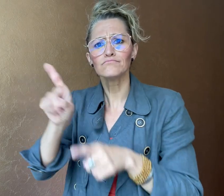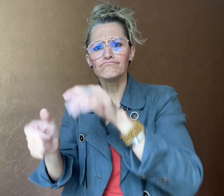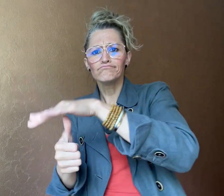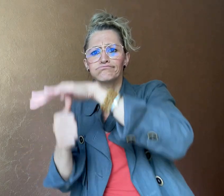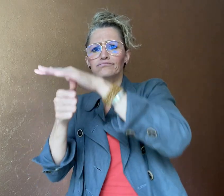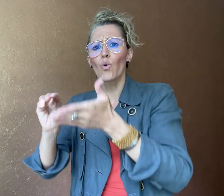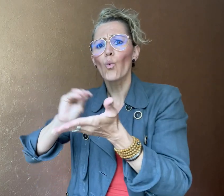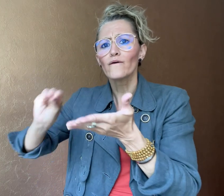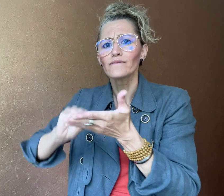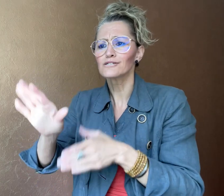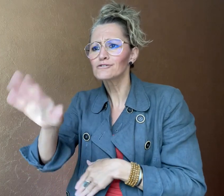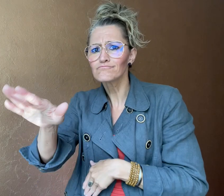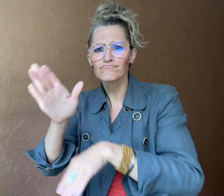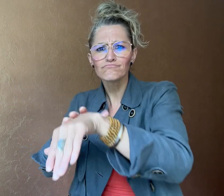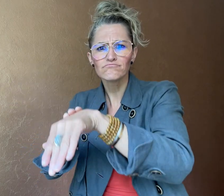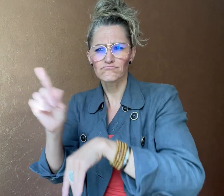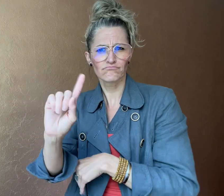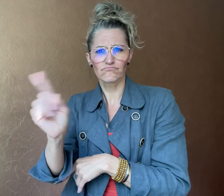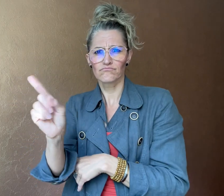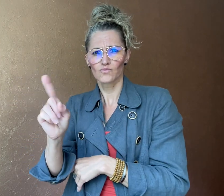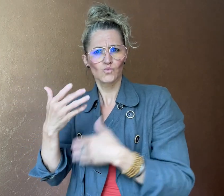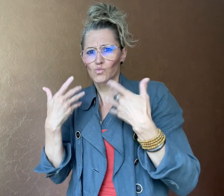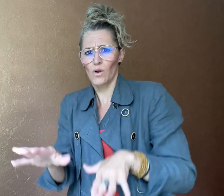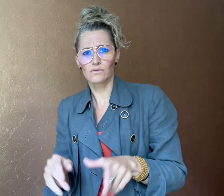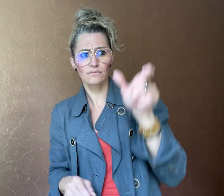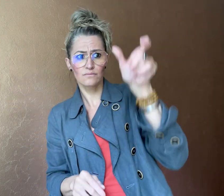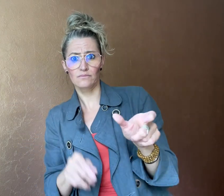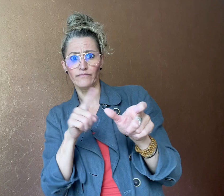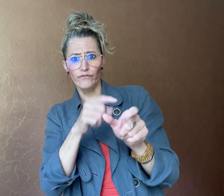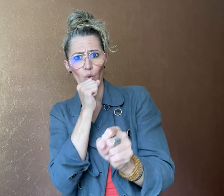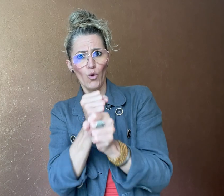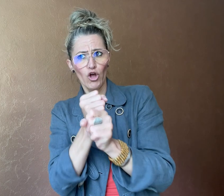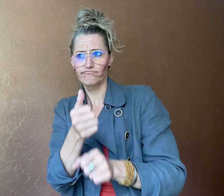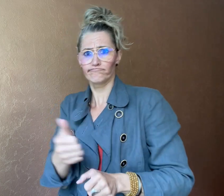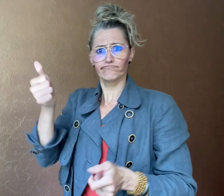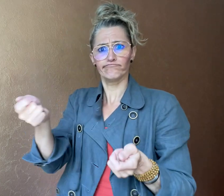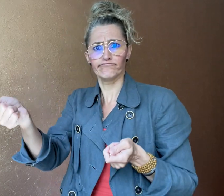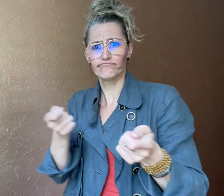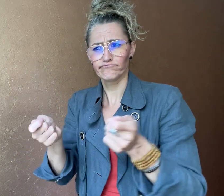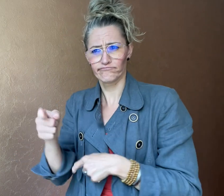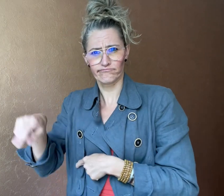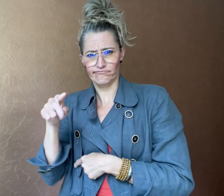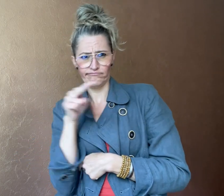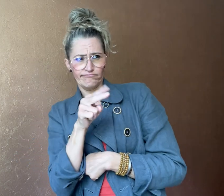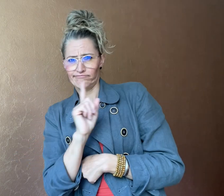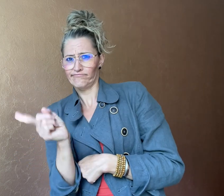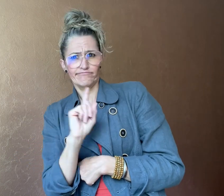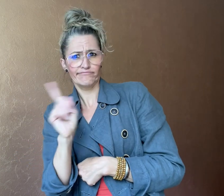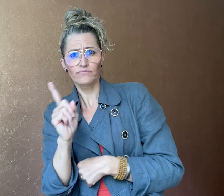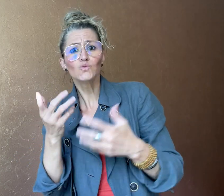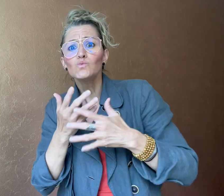went to the head office to protest against Kellison,